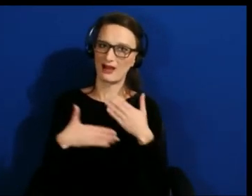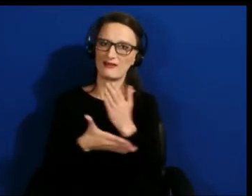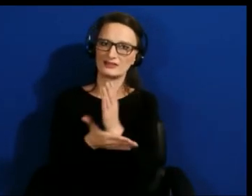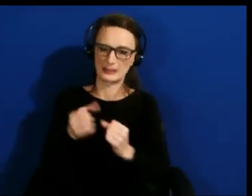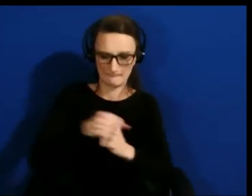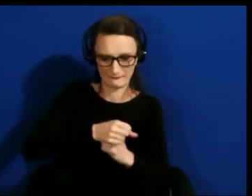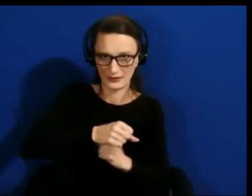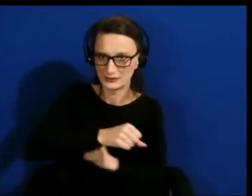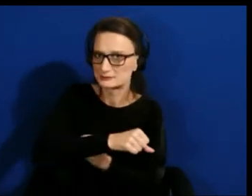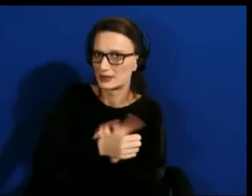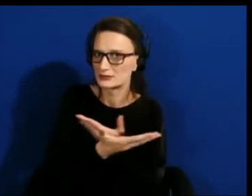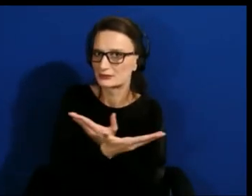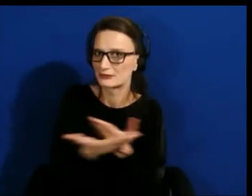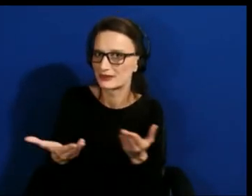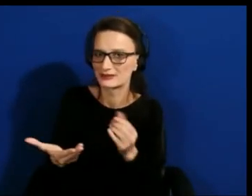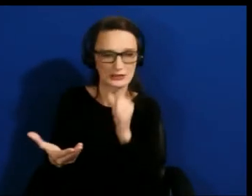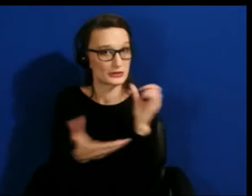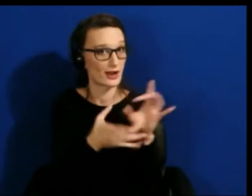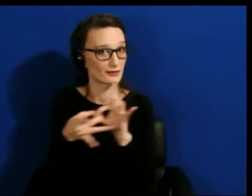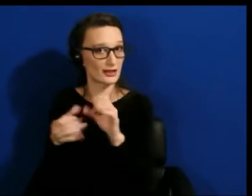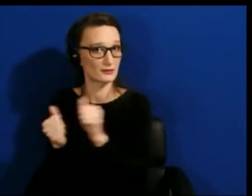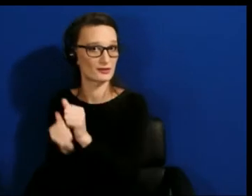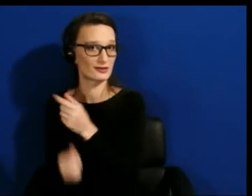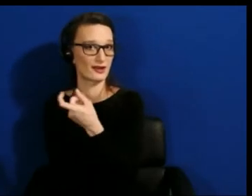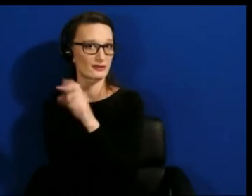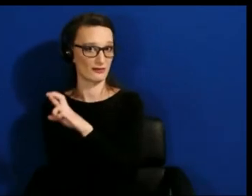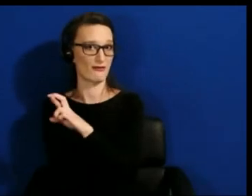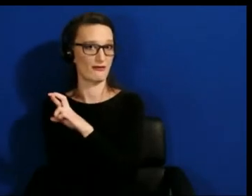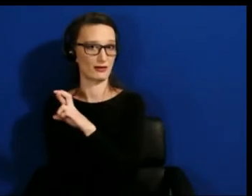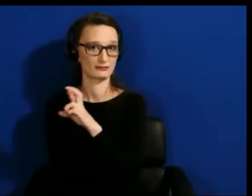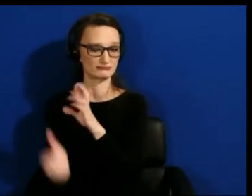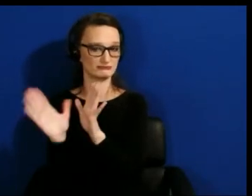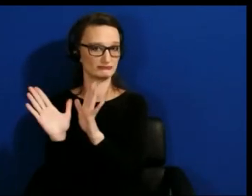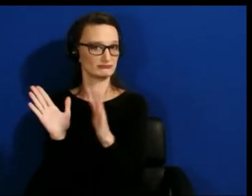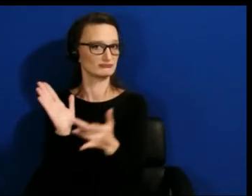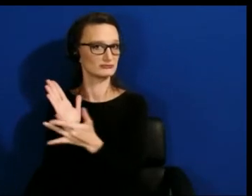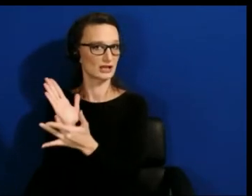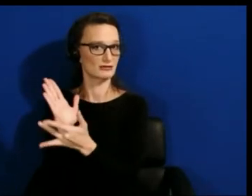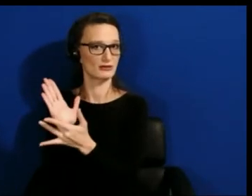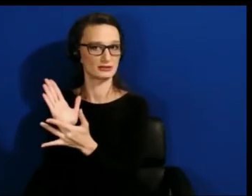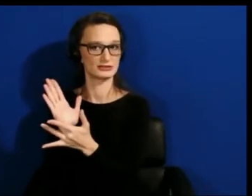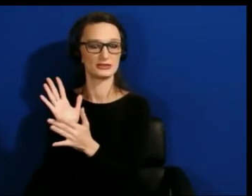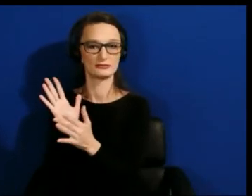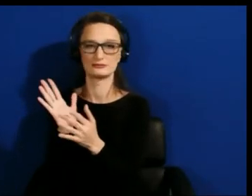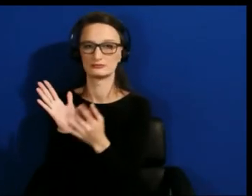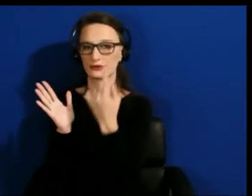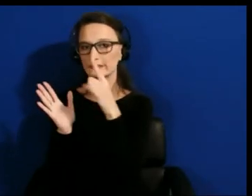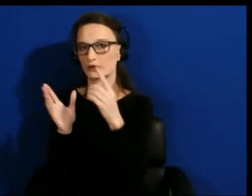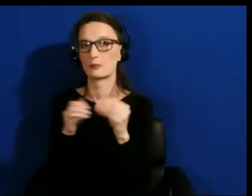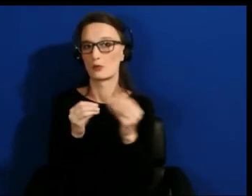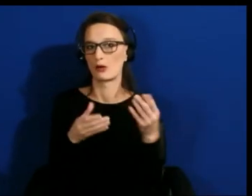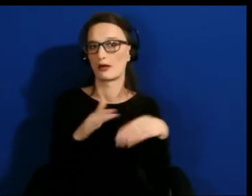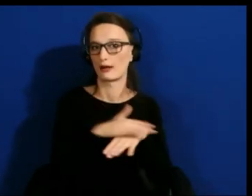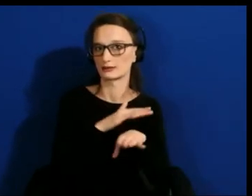to do with XR as a technology to be more accessible and just like getting good -- sounds corny